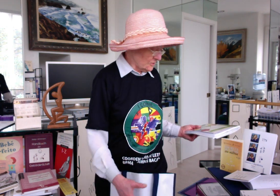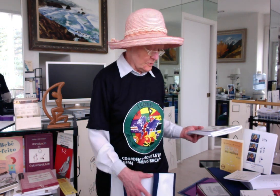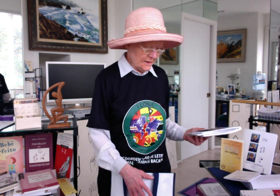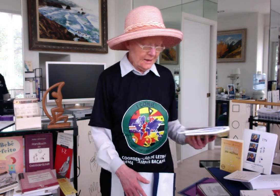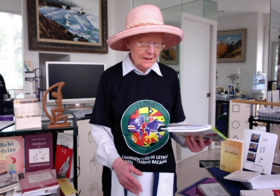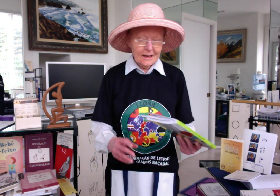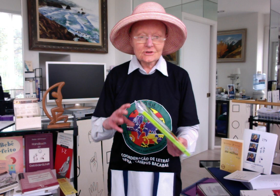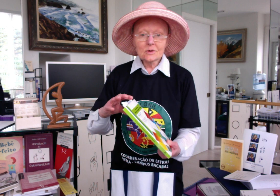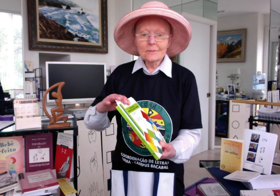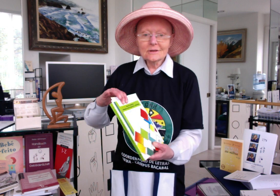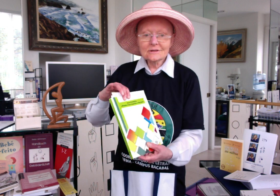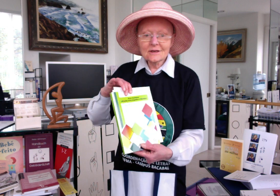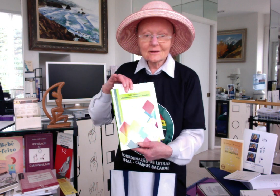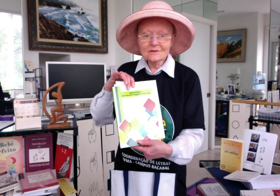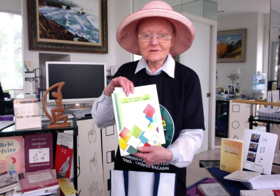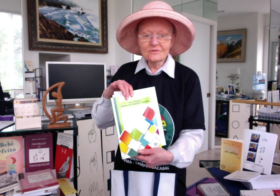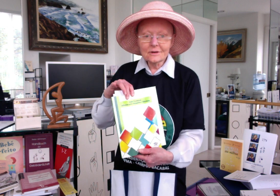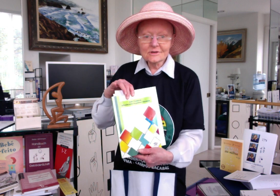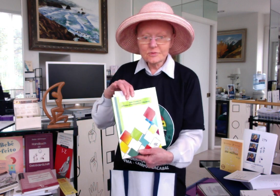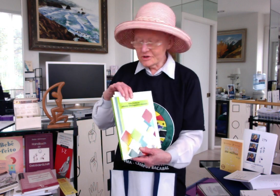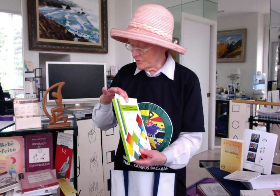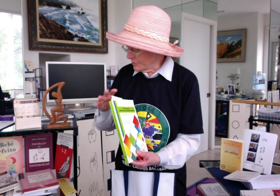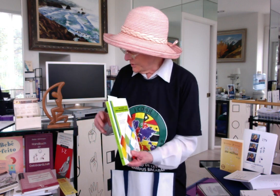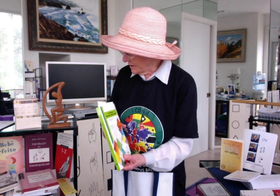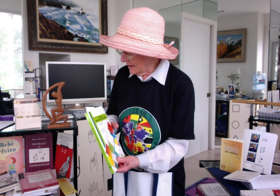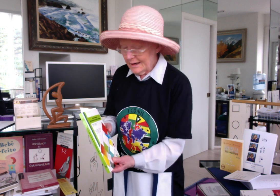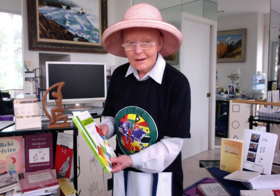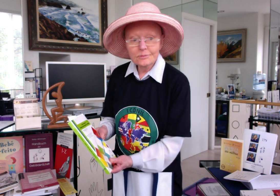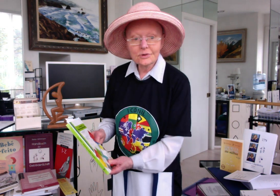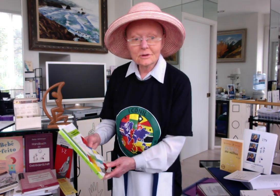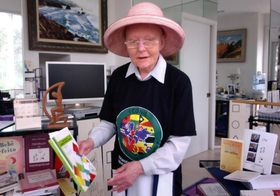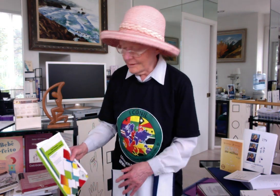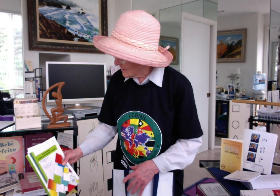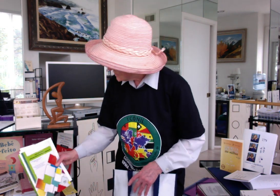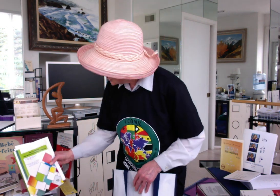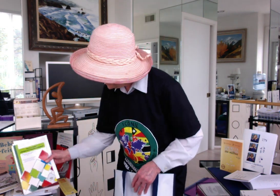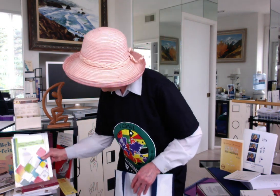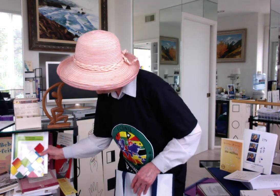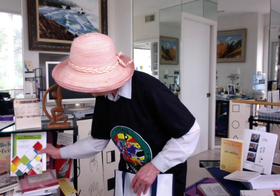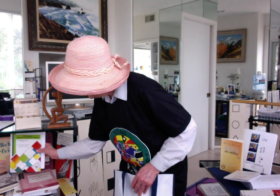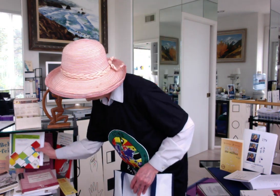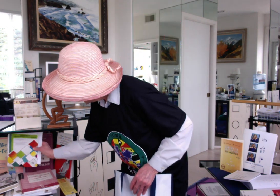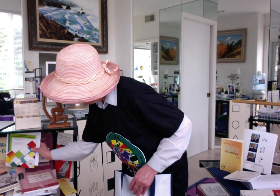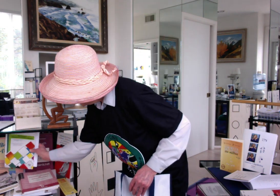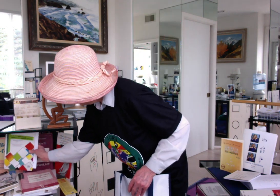me and so I'm gonna take this very special book and put it on my shelf with